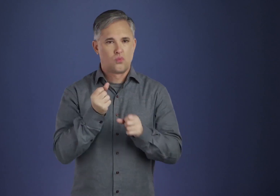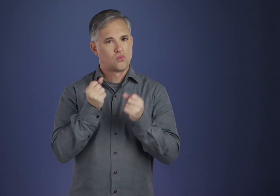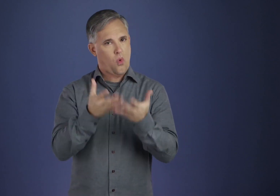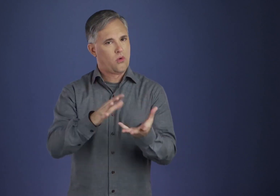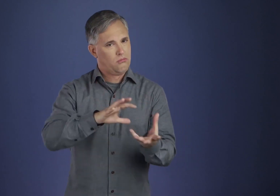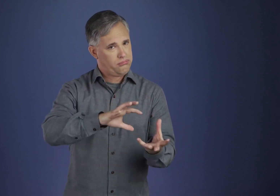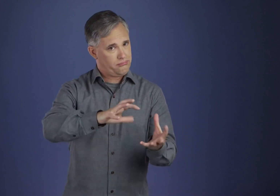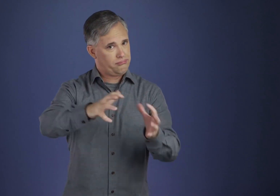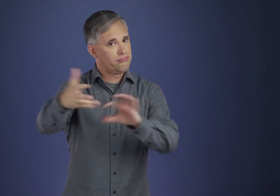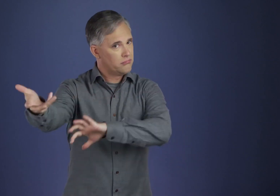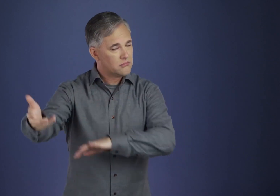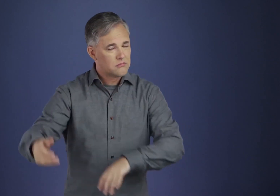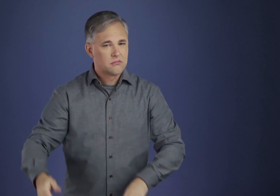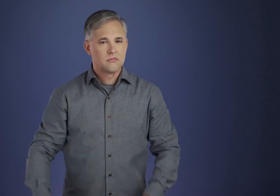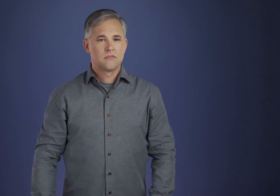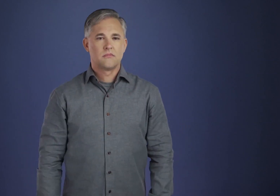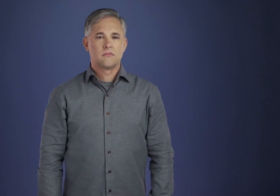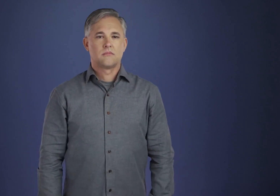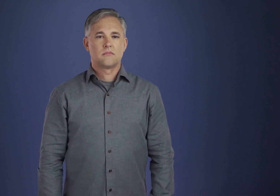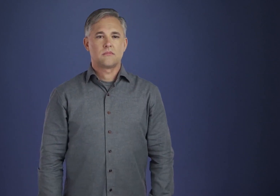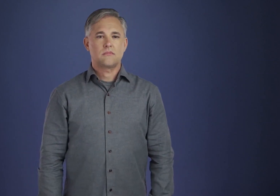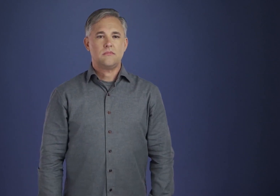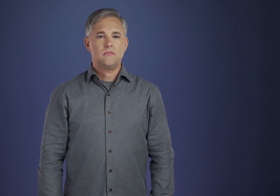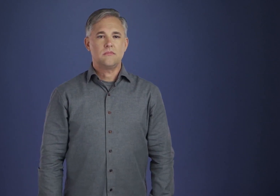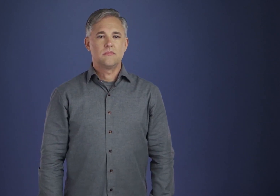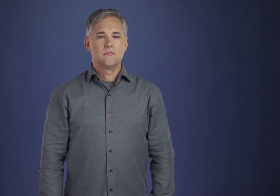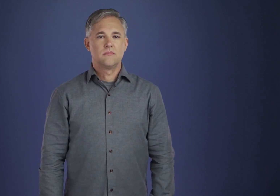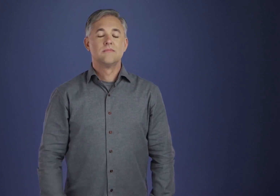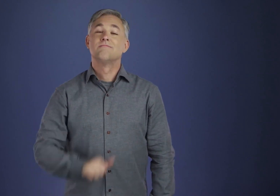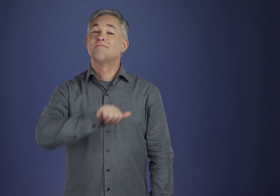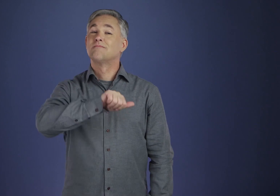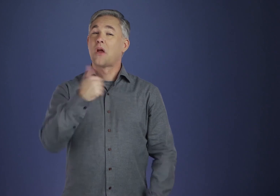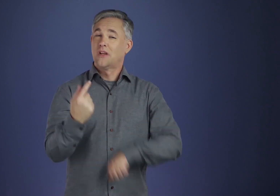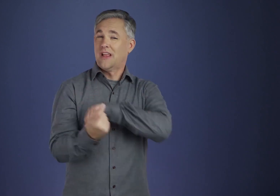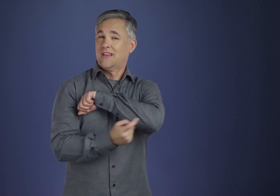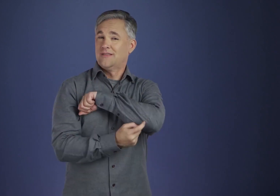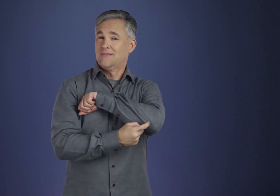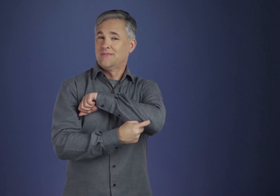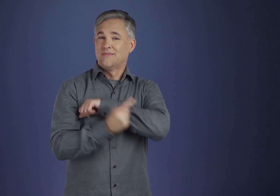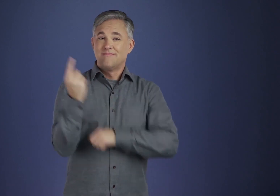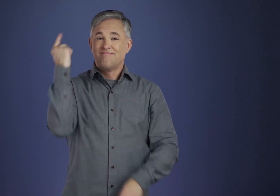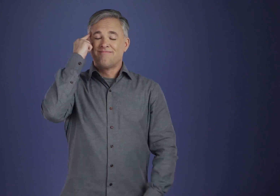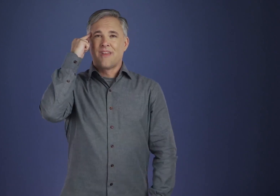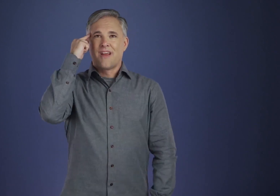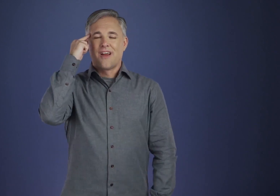is for other people. We say to ourselves, “This one ought to be cured of his fatal malady,”